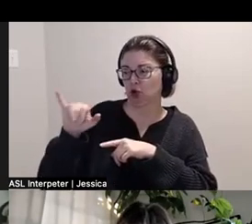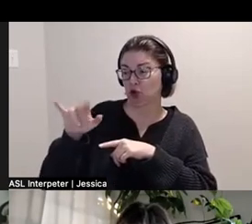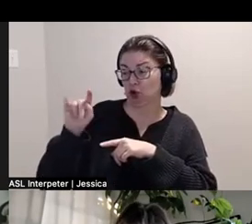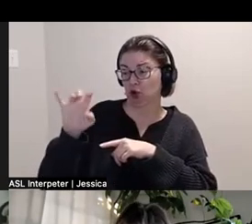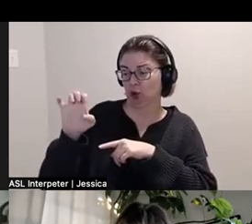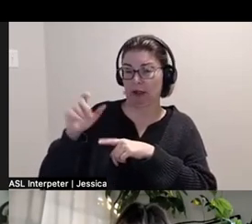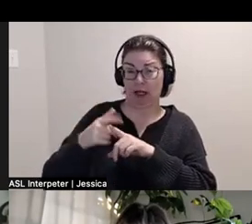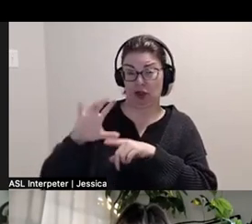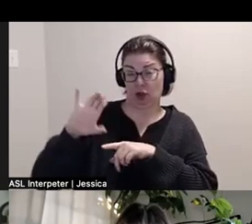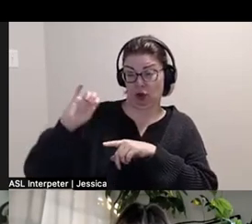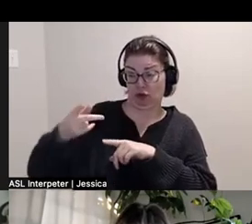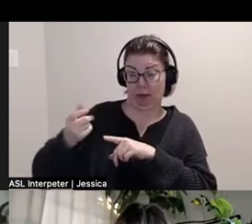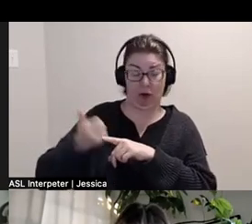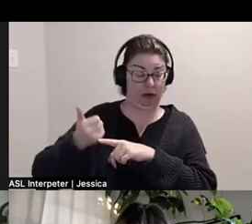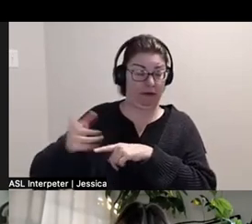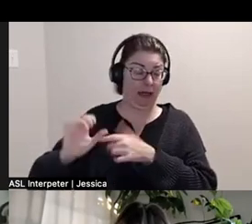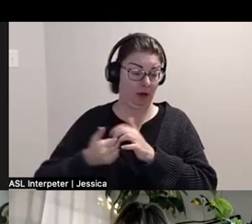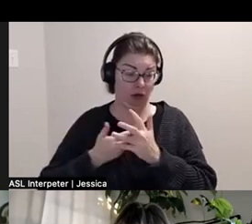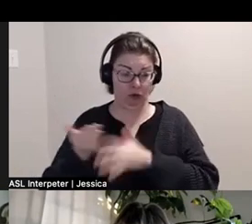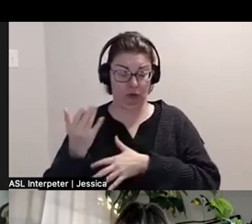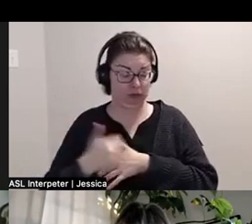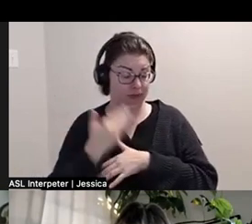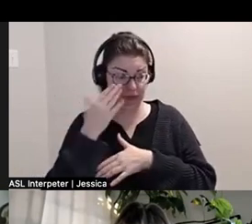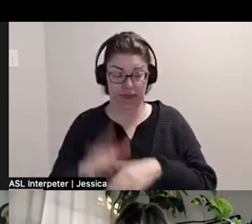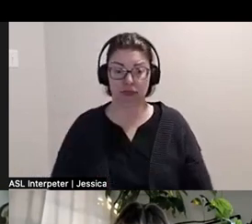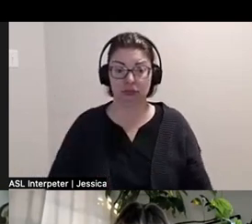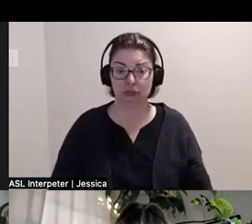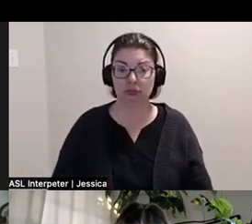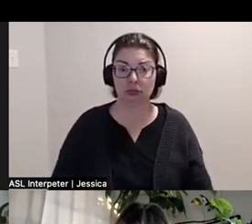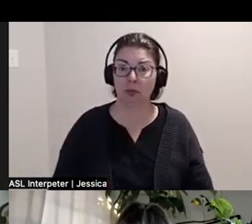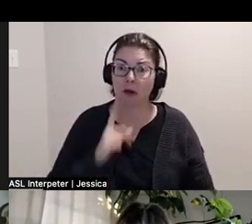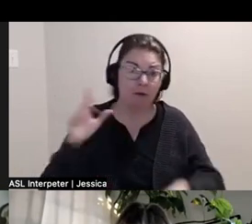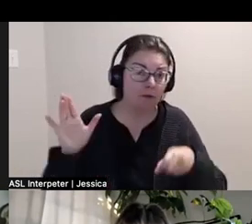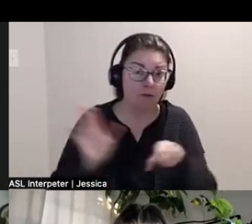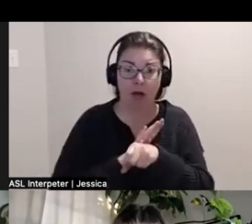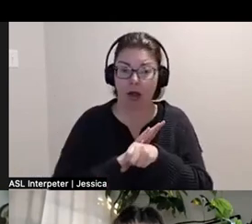I have no idea how, what she what her hacking was but she was able to do the full process